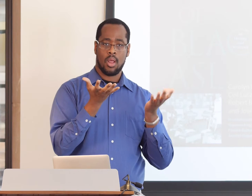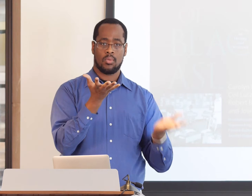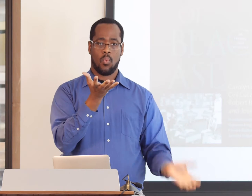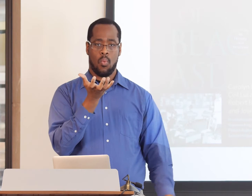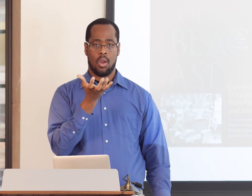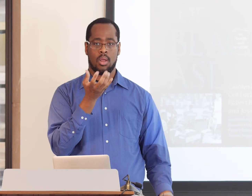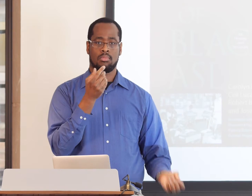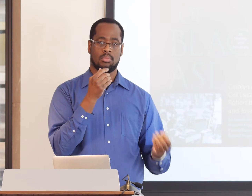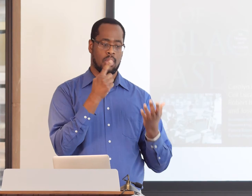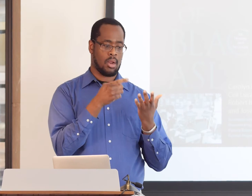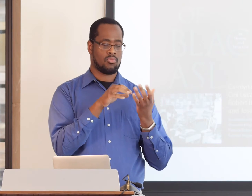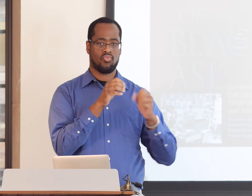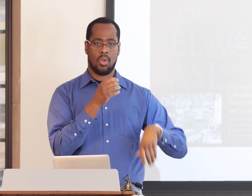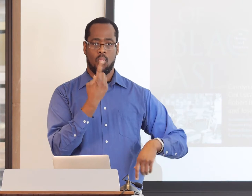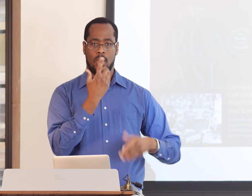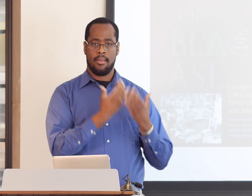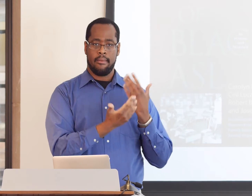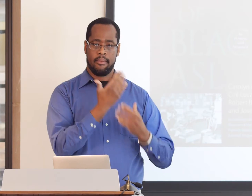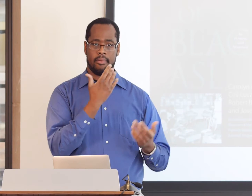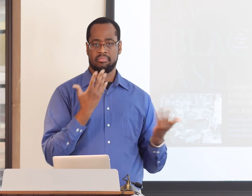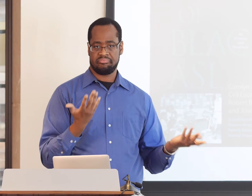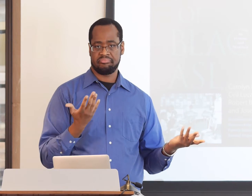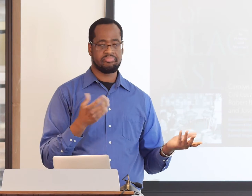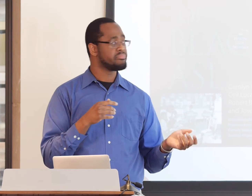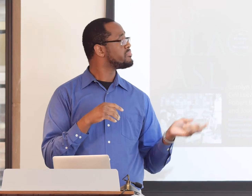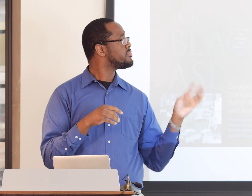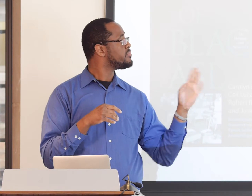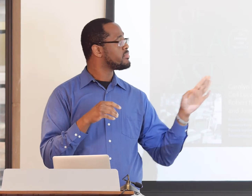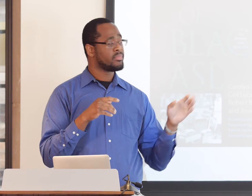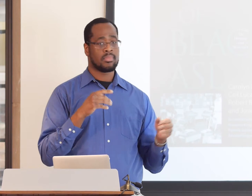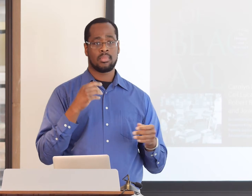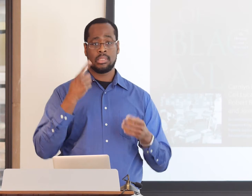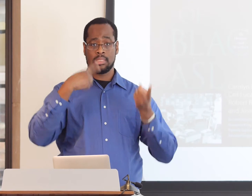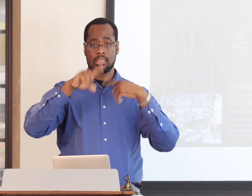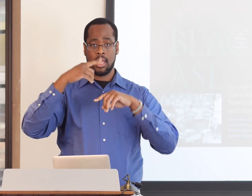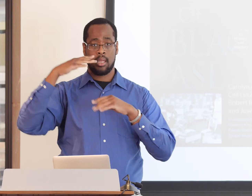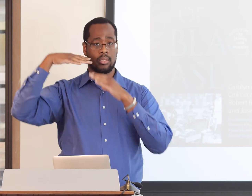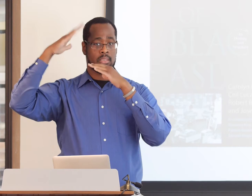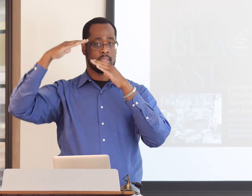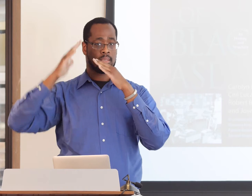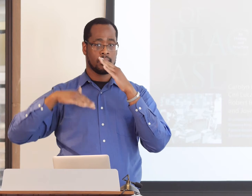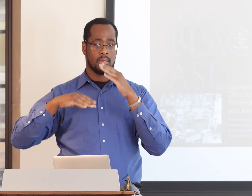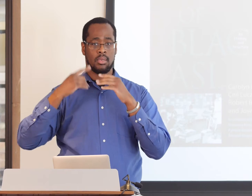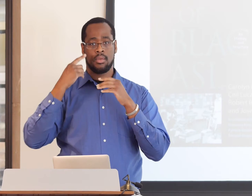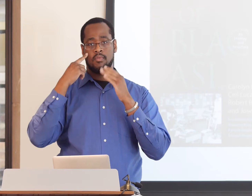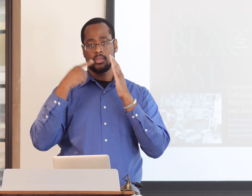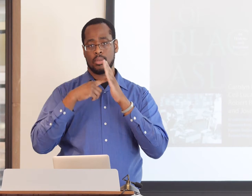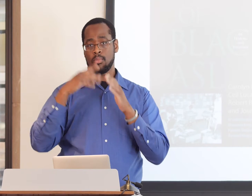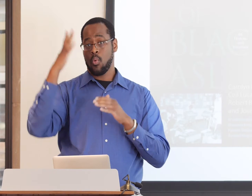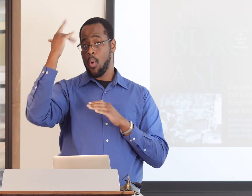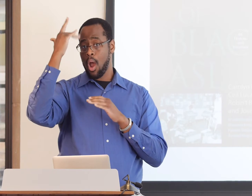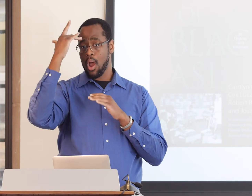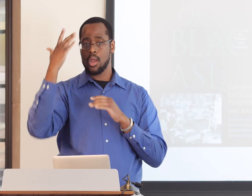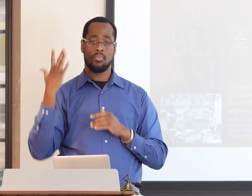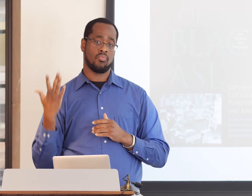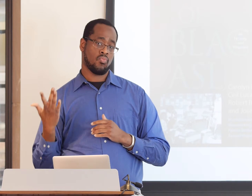So we focus on two-handed signs versus one-handed signs. We focus on signing space,